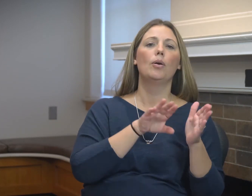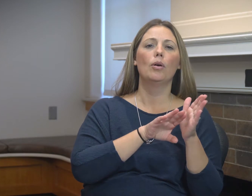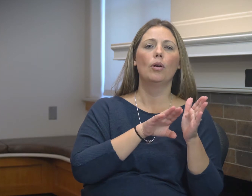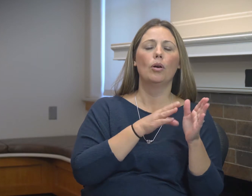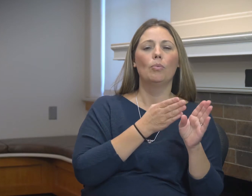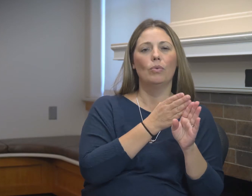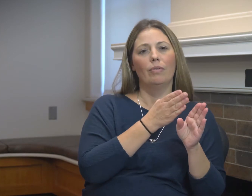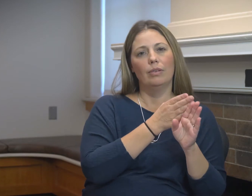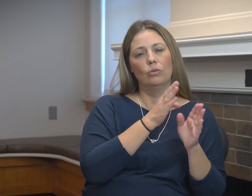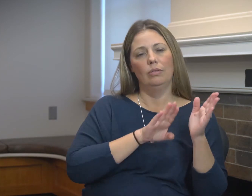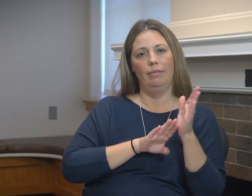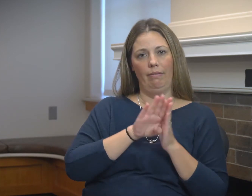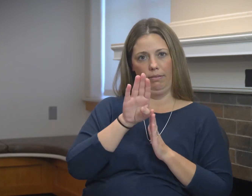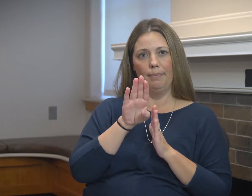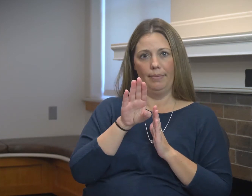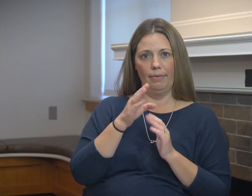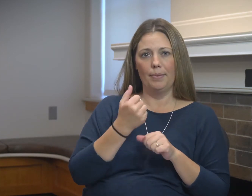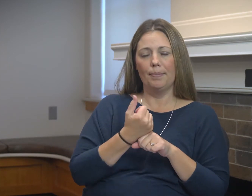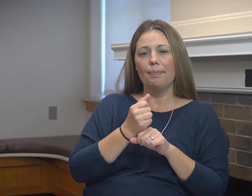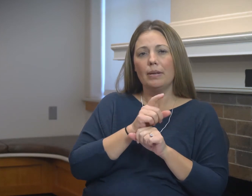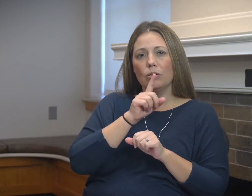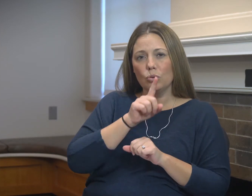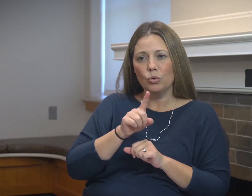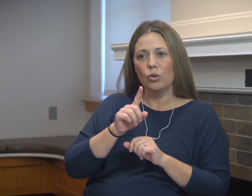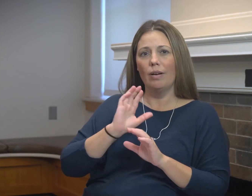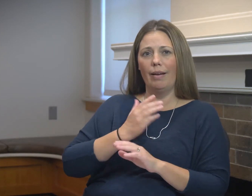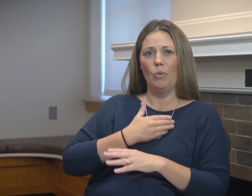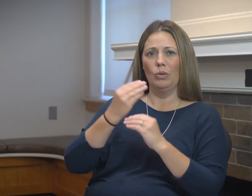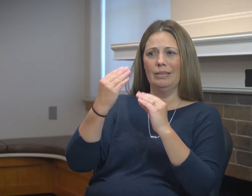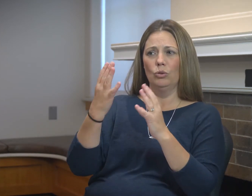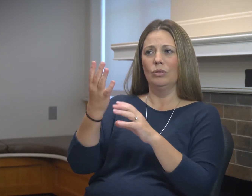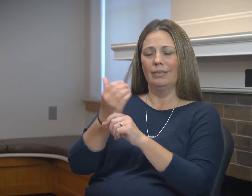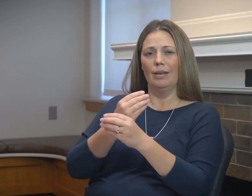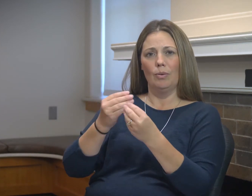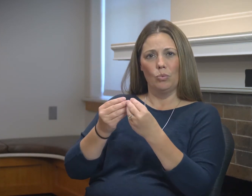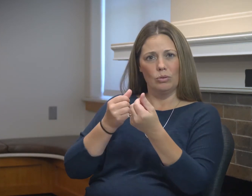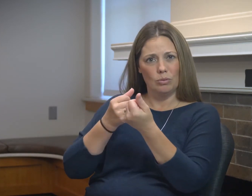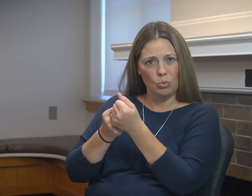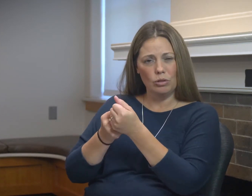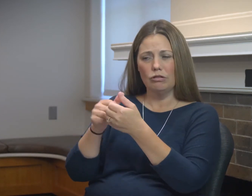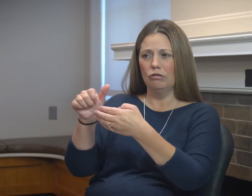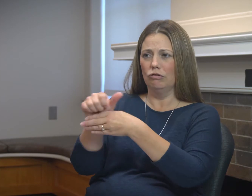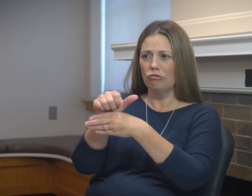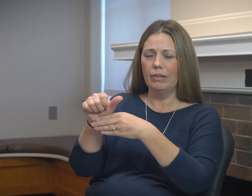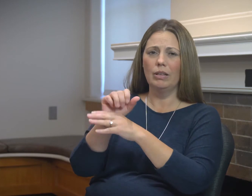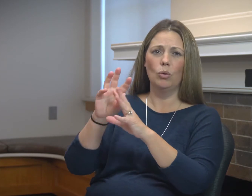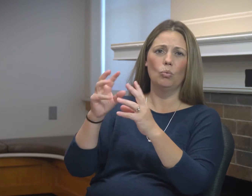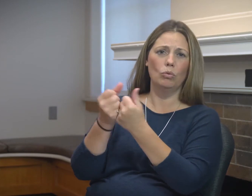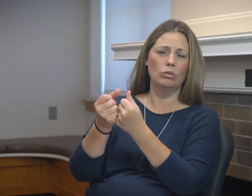The second area is professional development - making sure that our teachers are getting more support